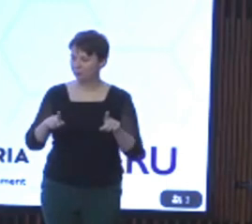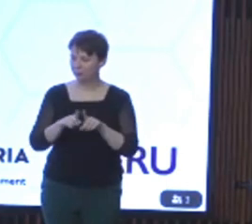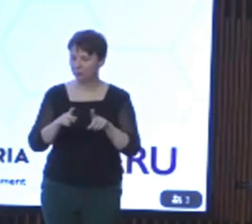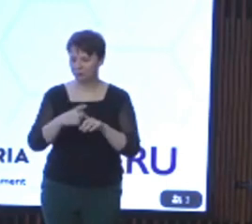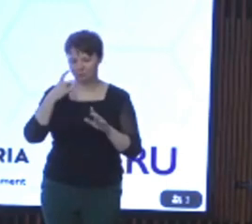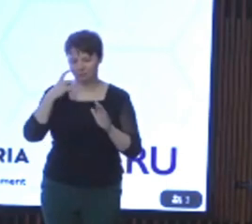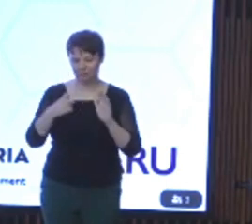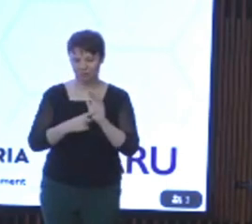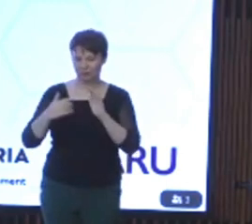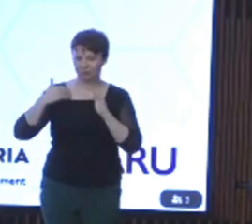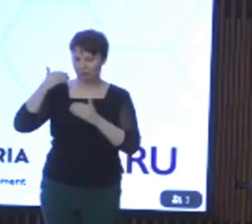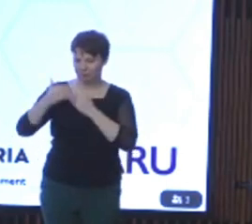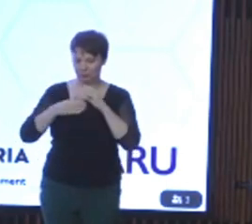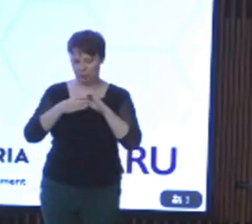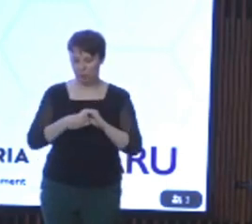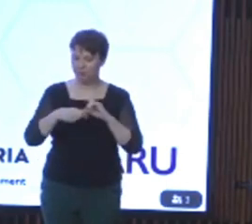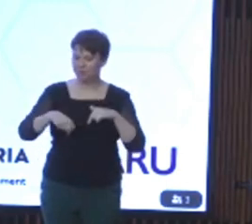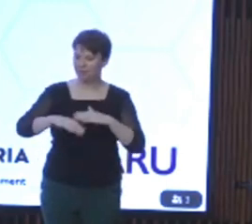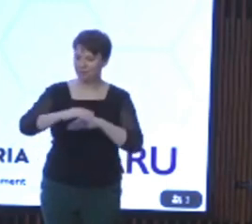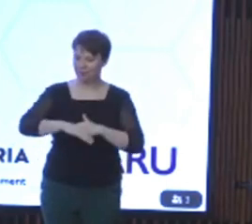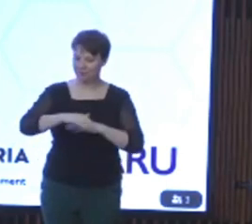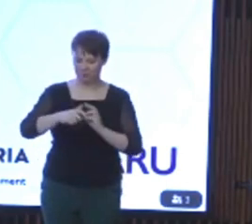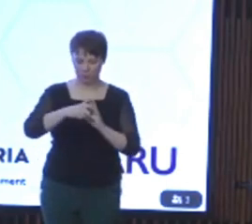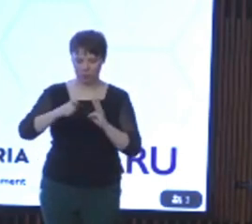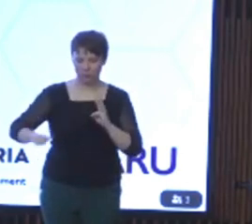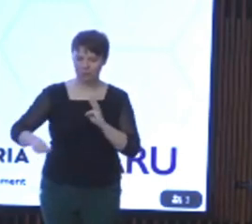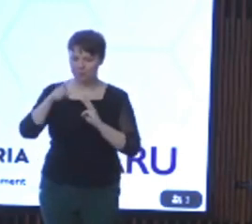traditional owners of the land on which we are gathered the Wurundjeri people of the Kulin